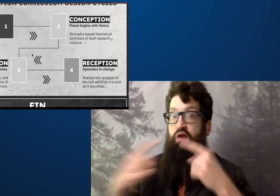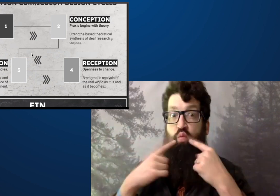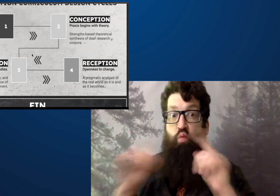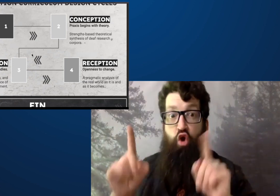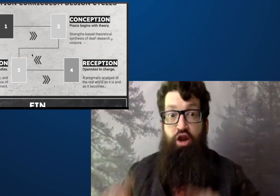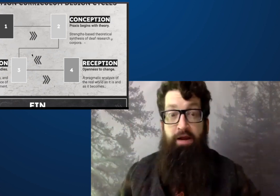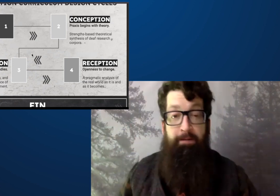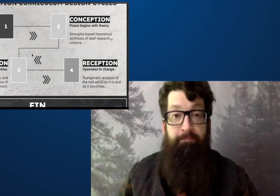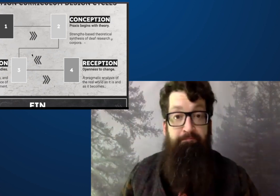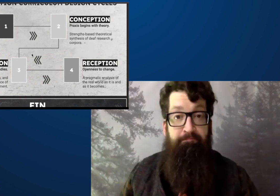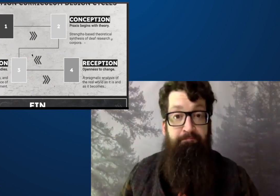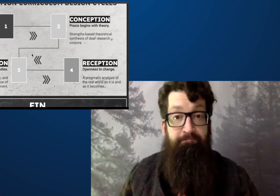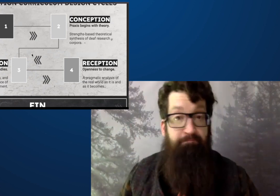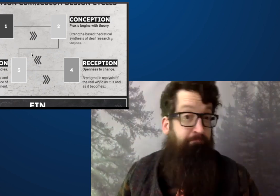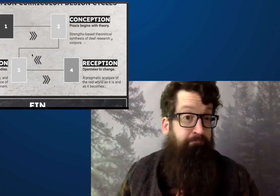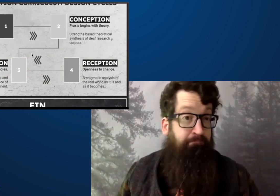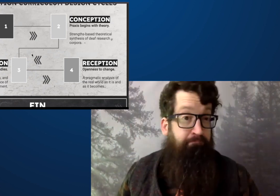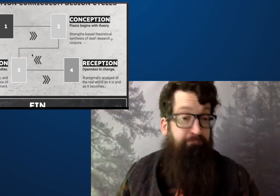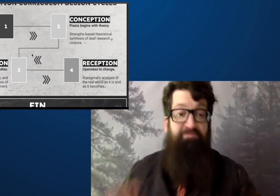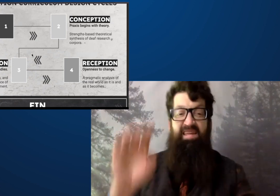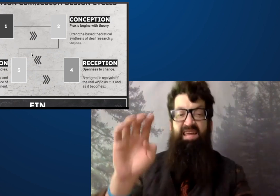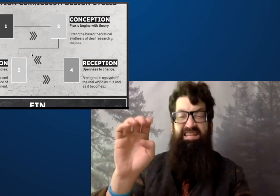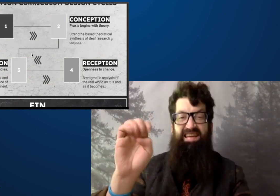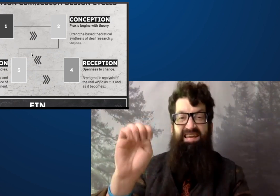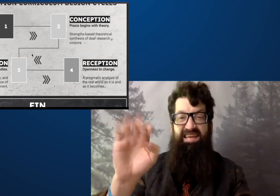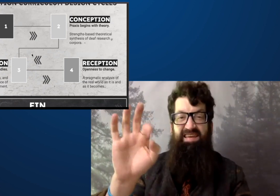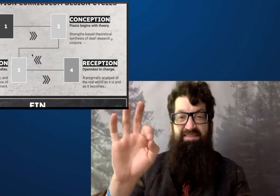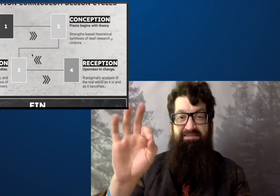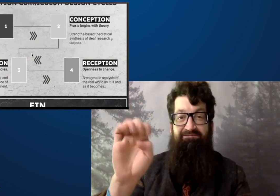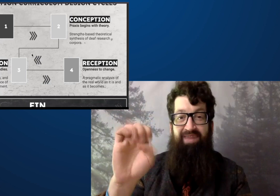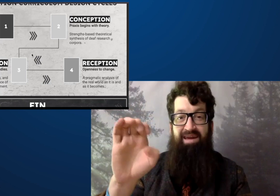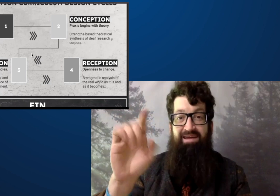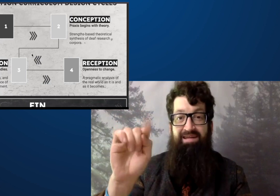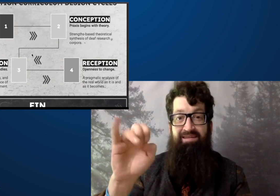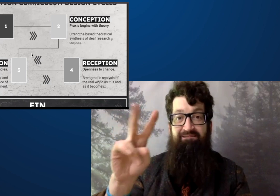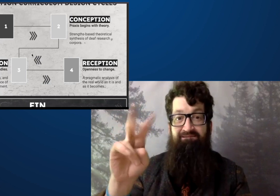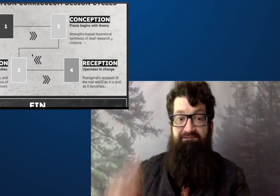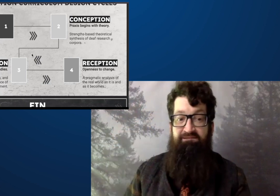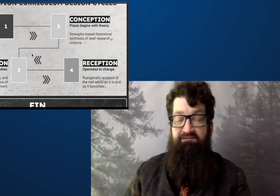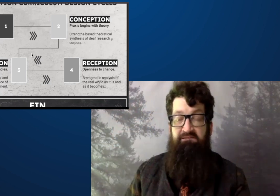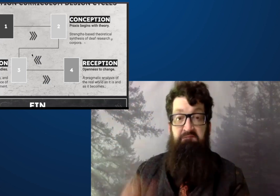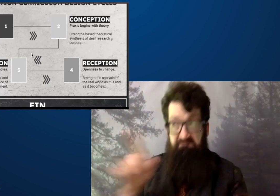Look at the curriculum, see is it working, is it effective?